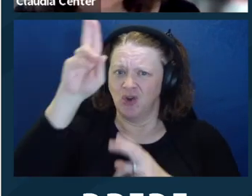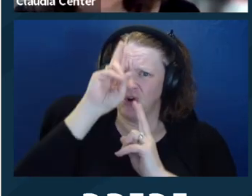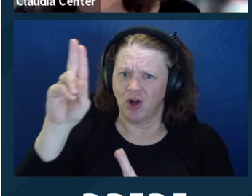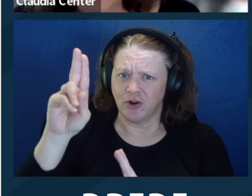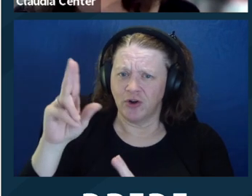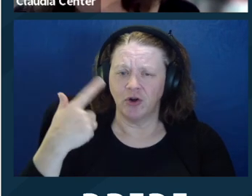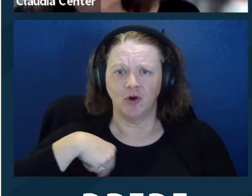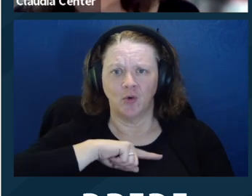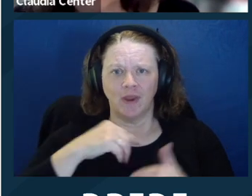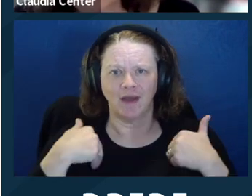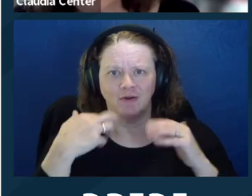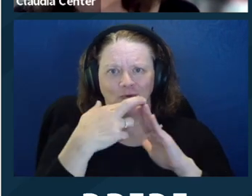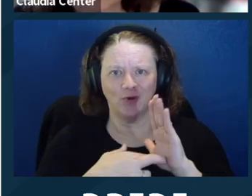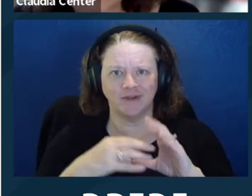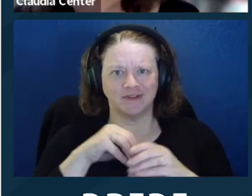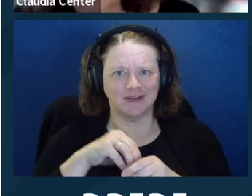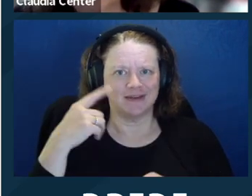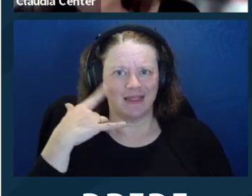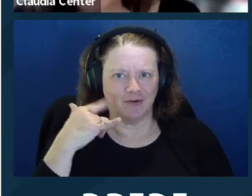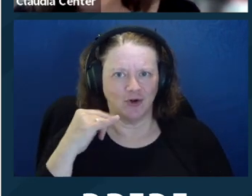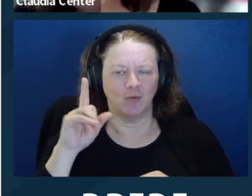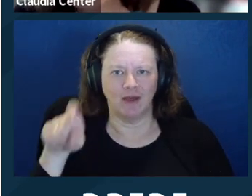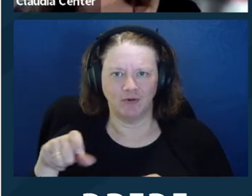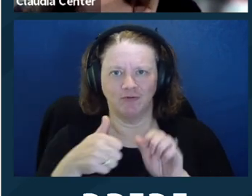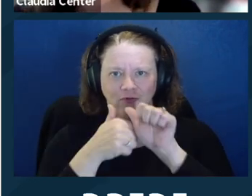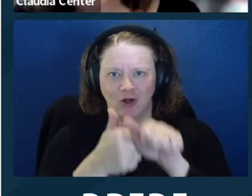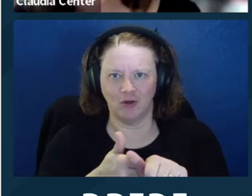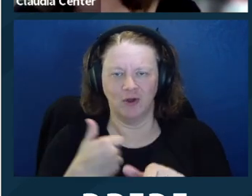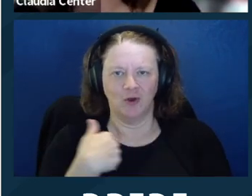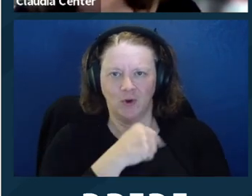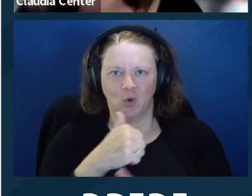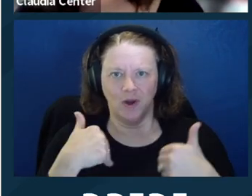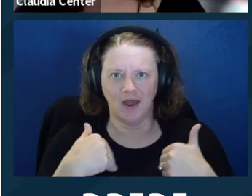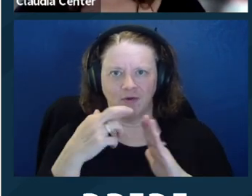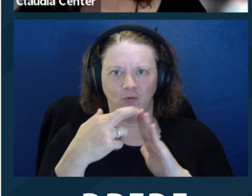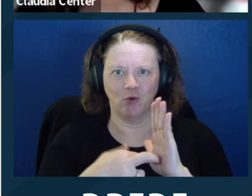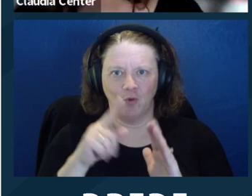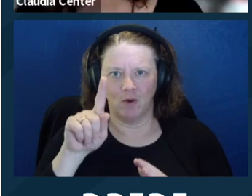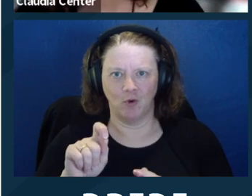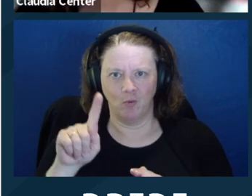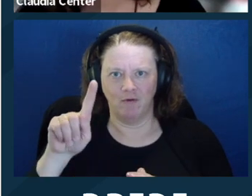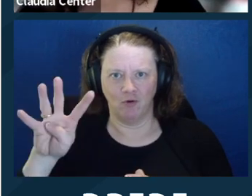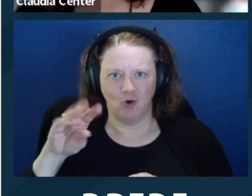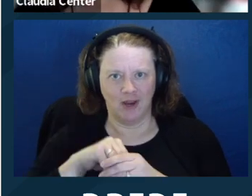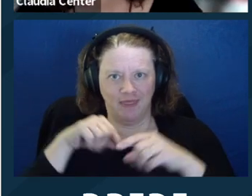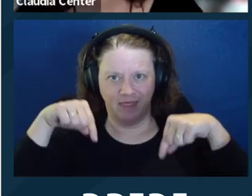you know, you could certainly say, you know, your Honor, we have rules in California to